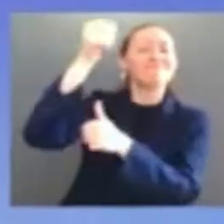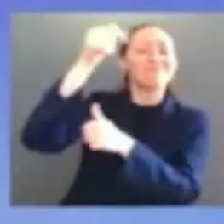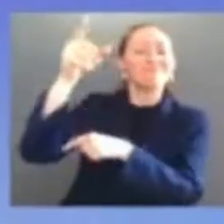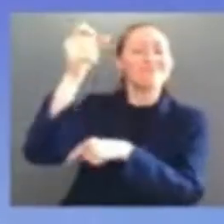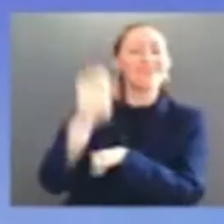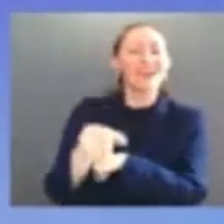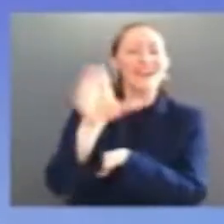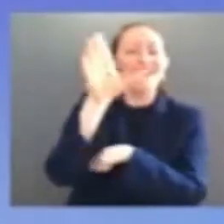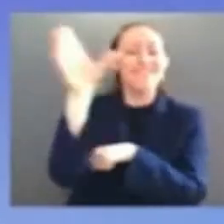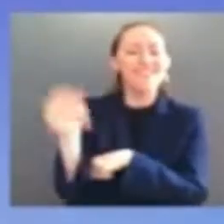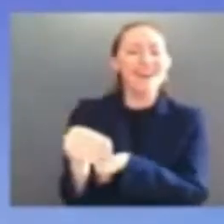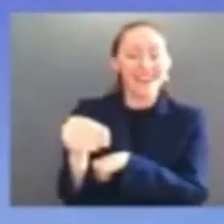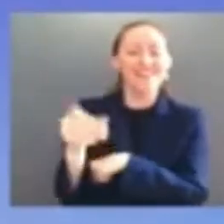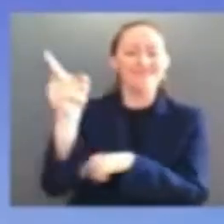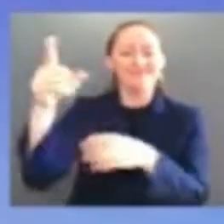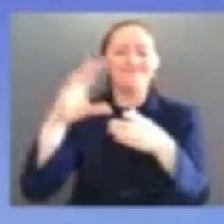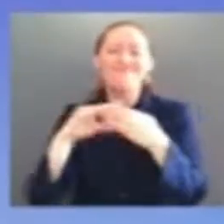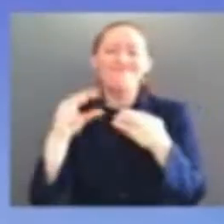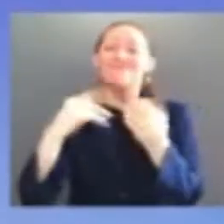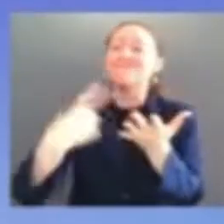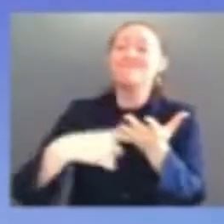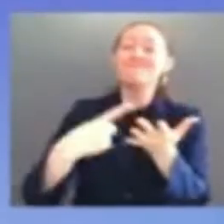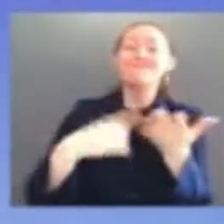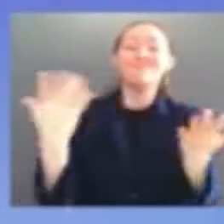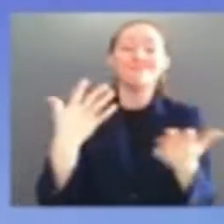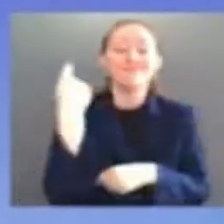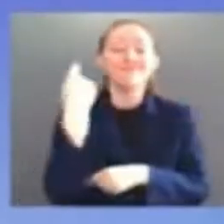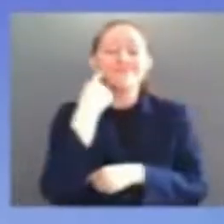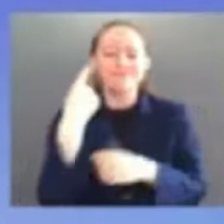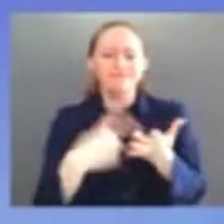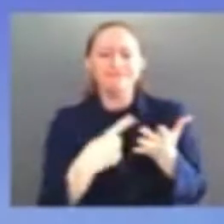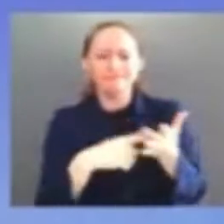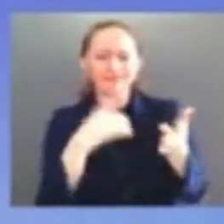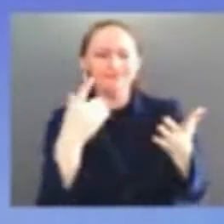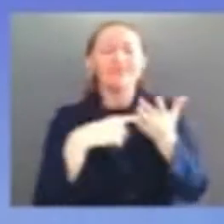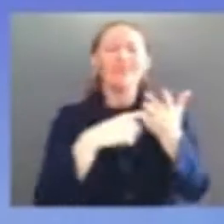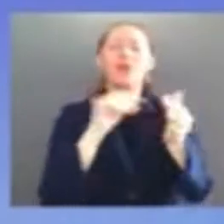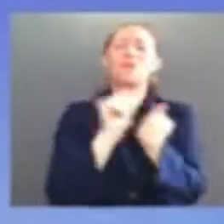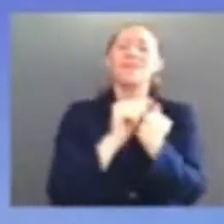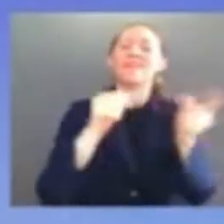and i said you know i said i'm shortly going to go out look i'm looking out the window i'm going